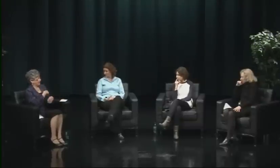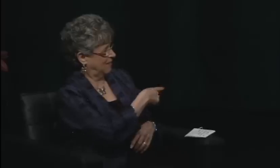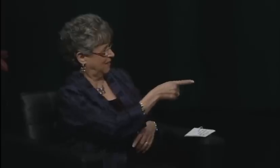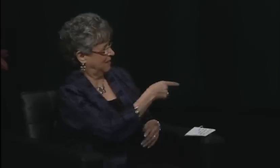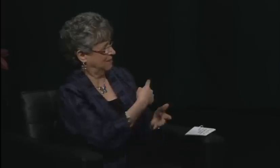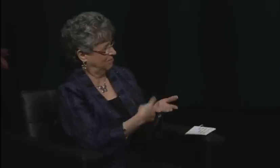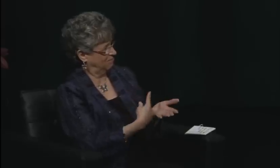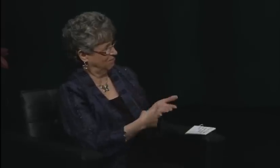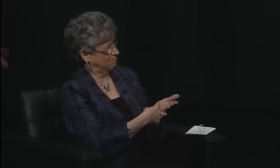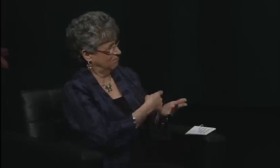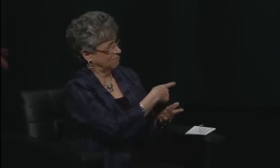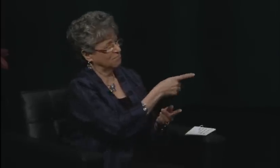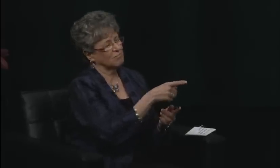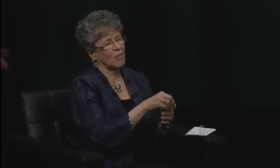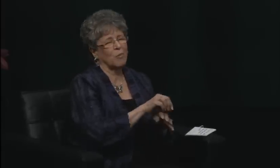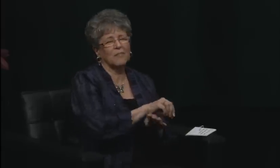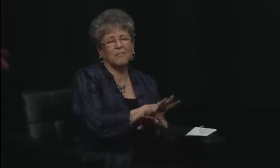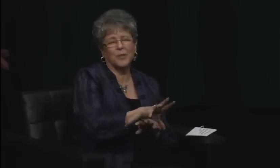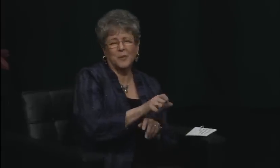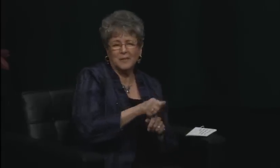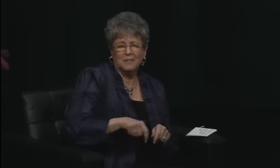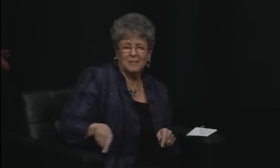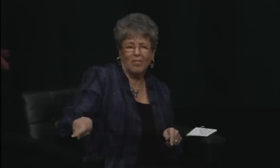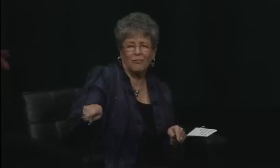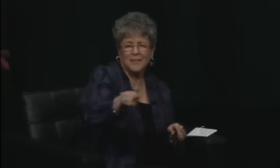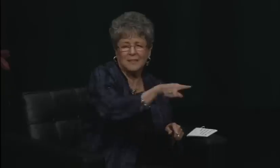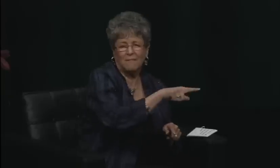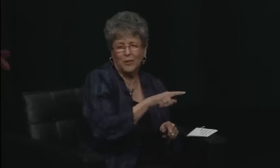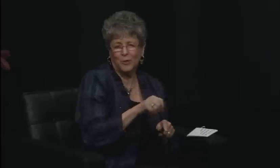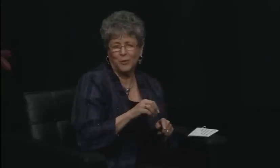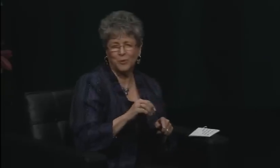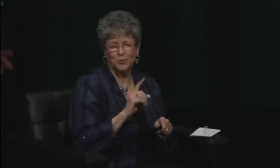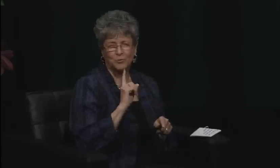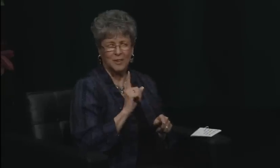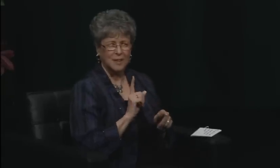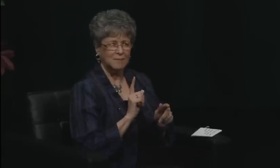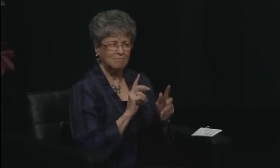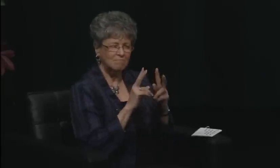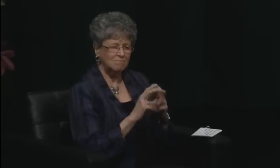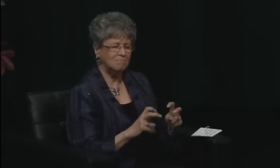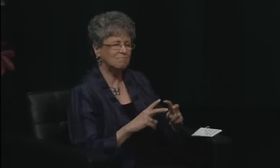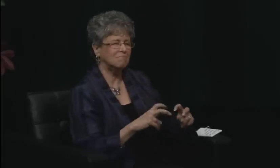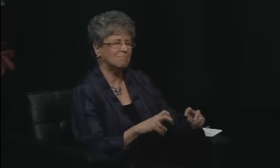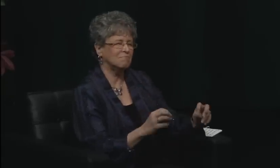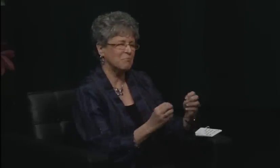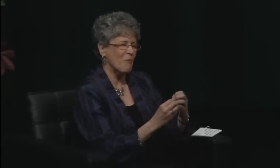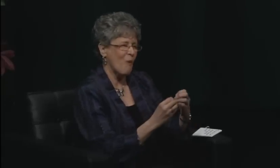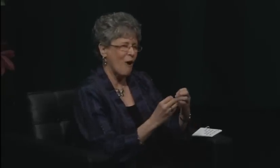to the deaf community, and I think that we have lost that. We need to remind people about why DPN happened,